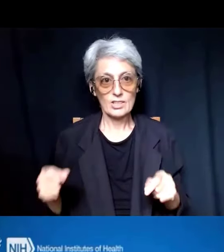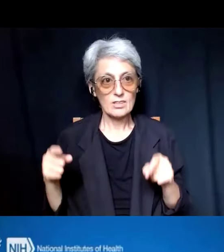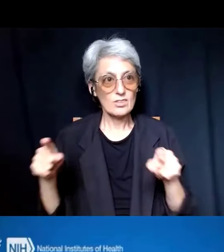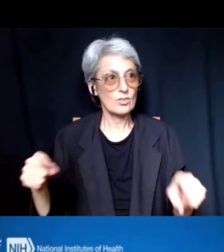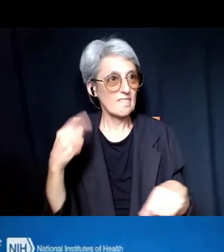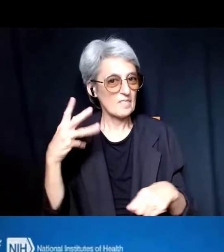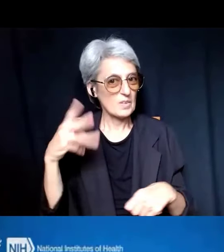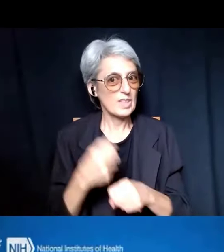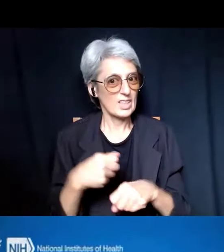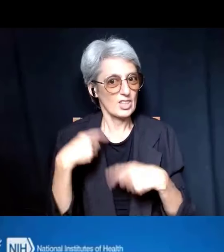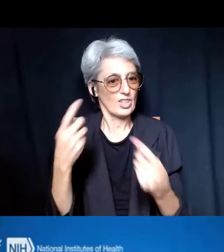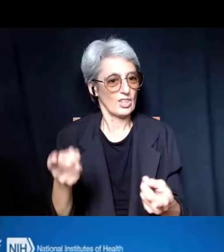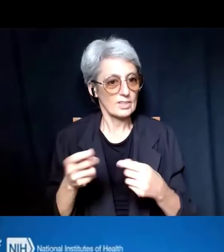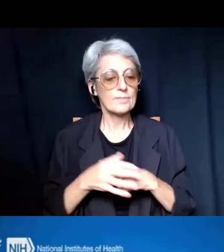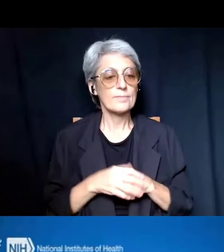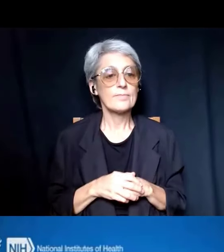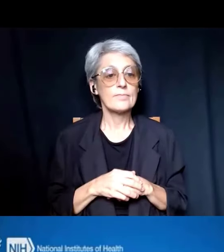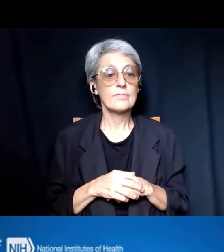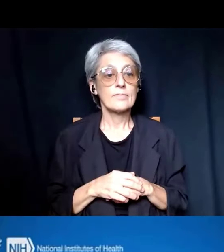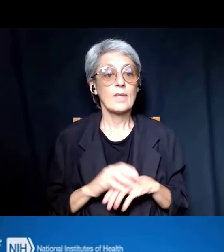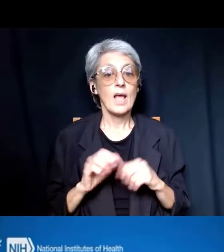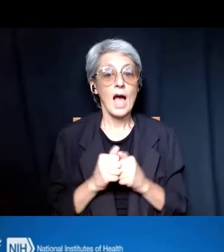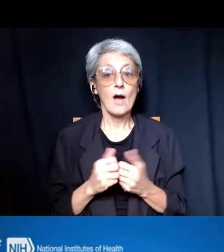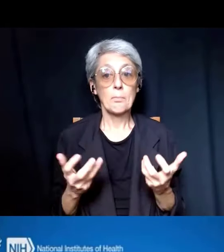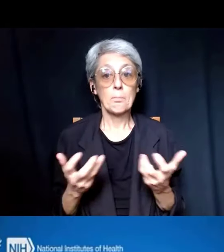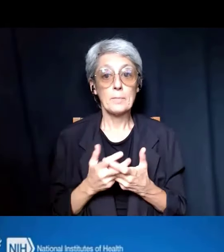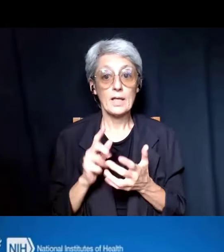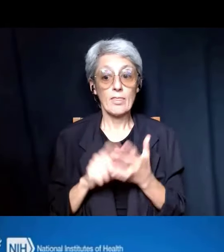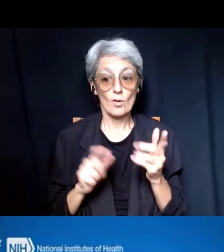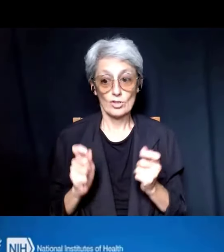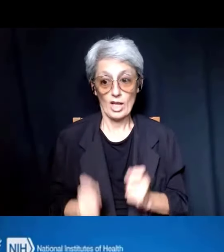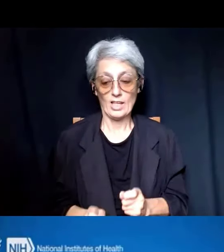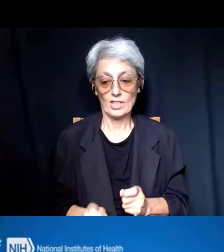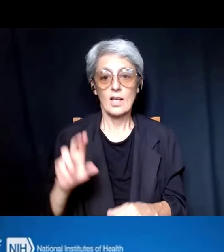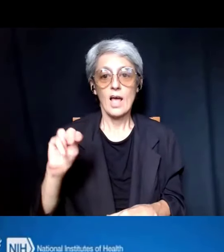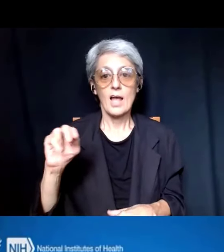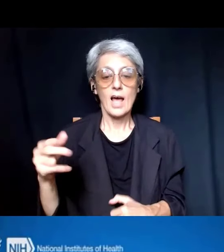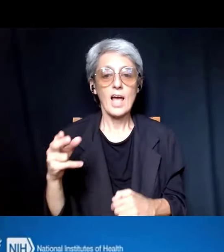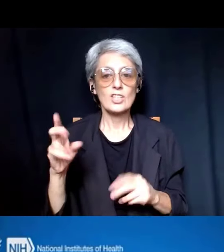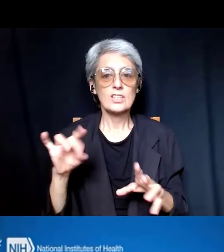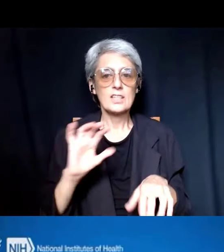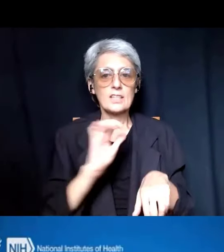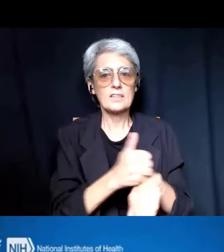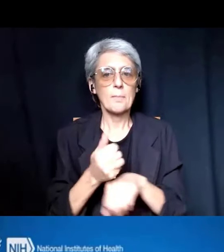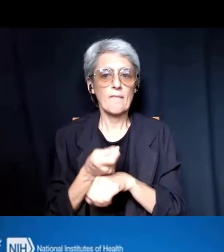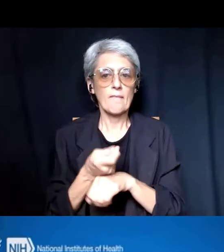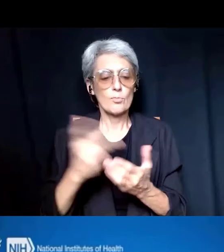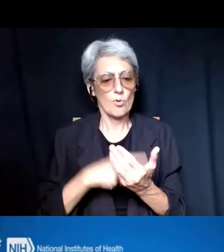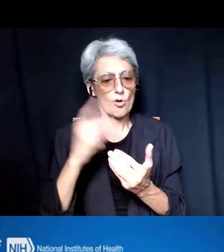And in order to meet these changes, the NIH has sponsored several programs. As you can see here on the slide,